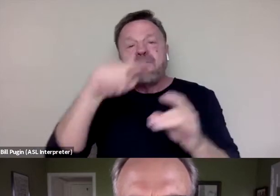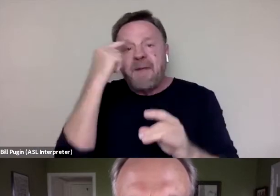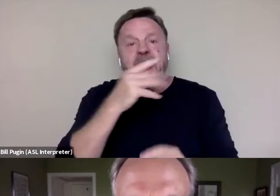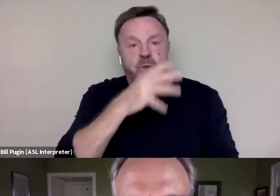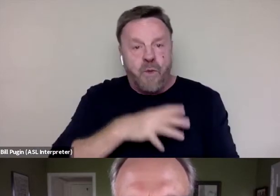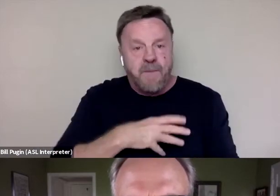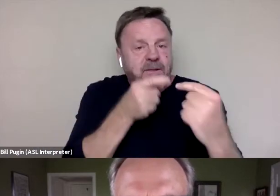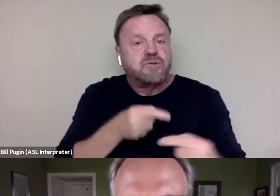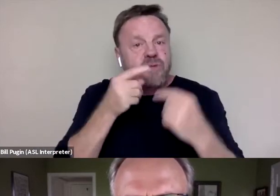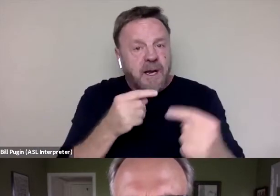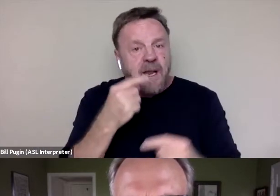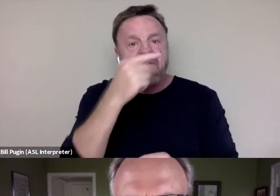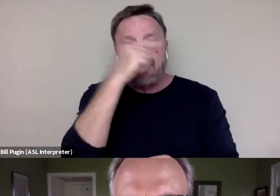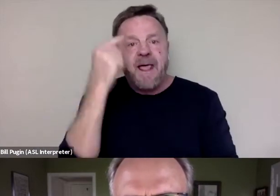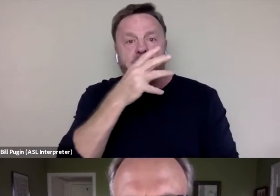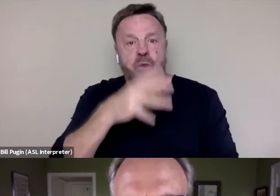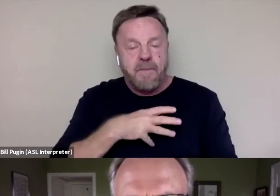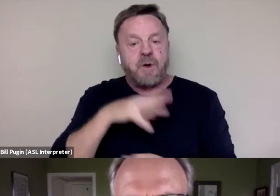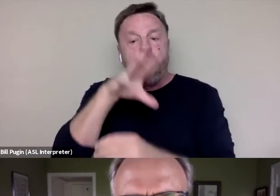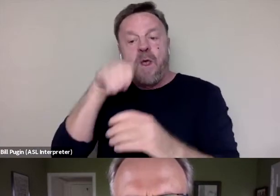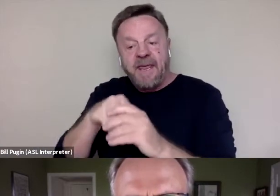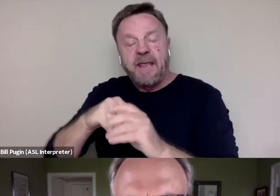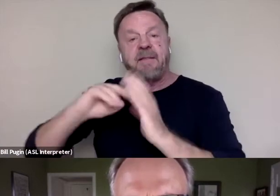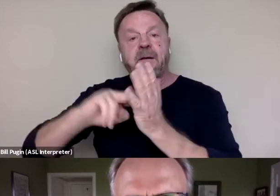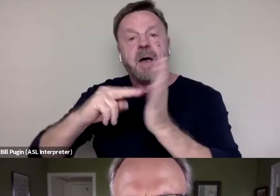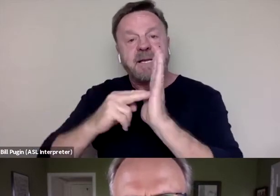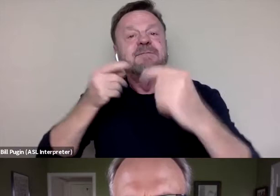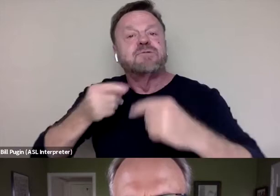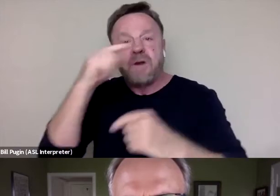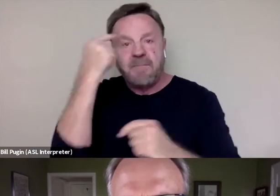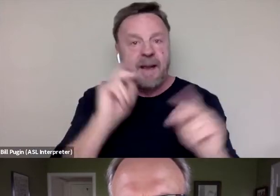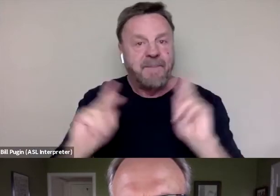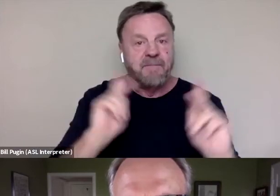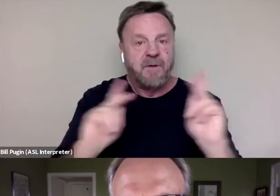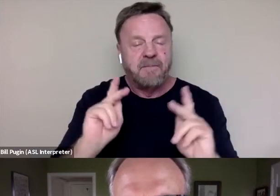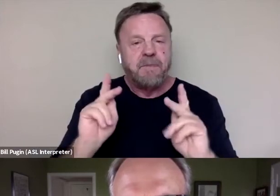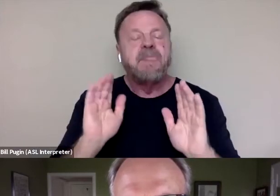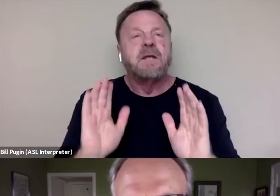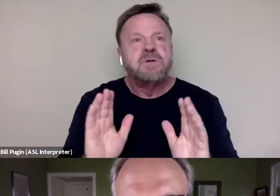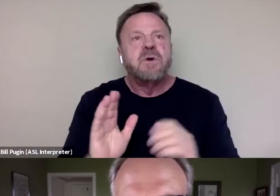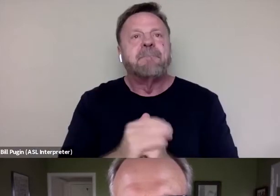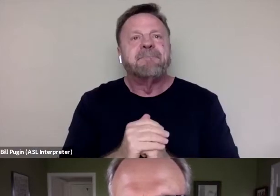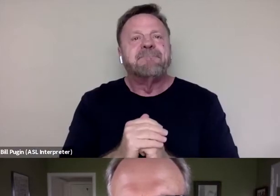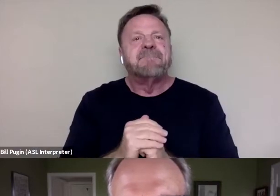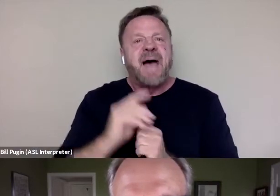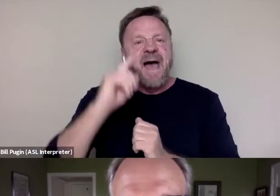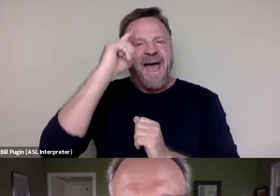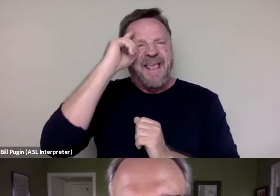within the context of the struggle of black people. So I think that the jury is kinda still out on that,